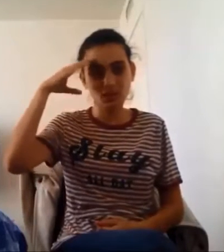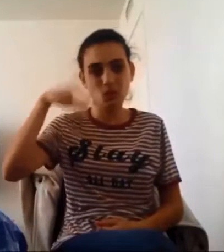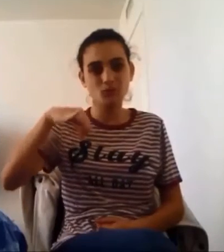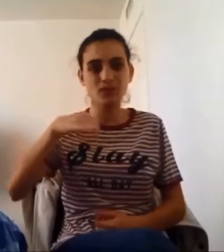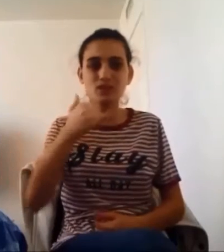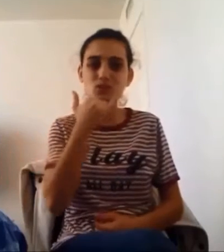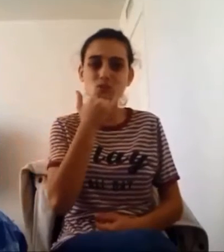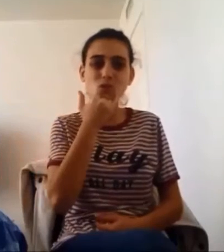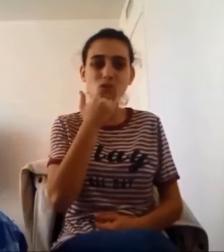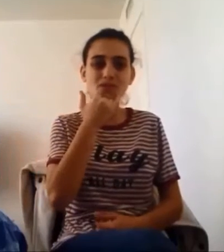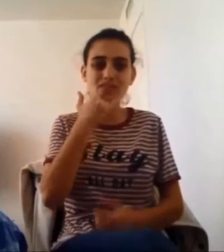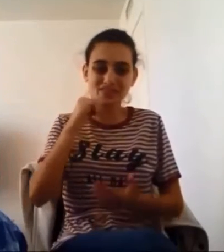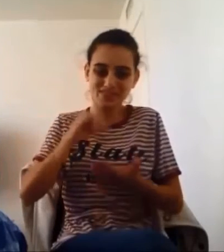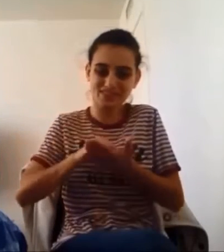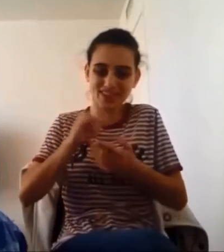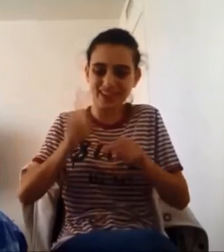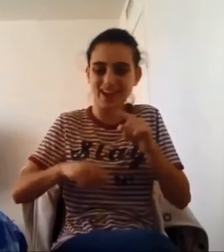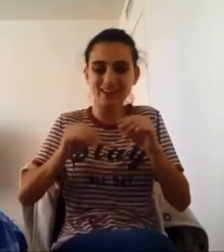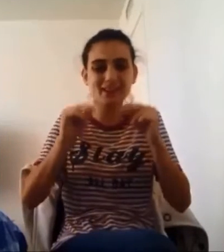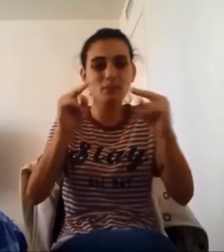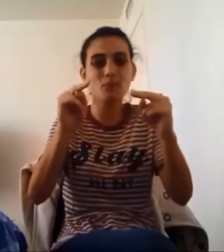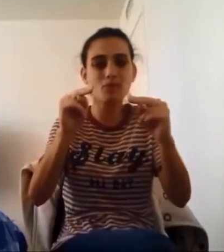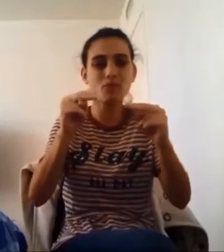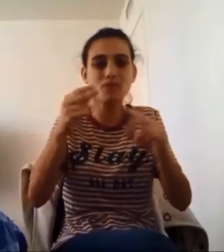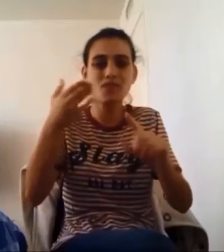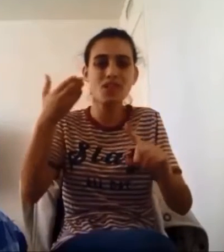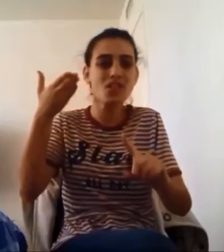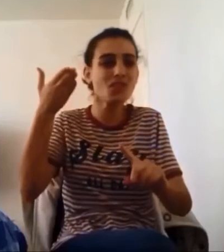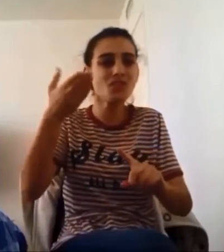And I know that it’s wrong That I can’t move on